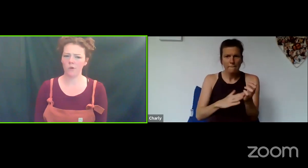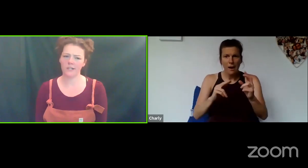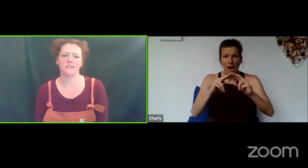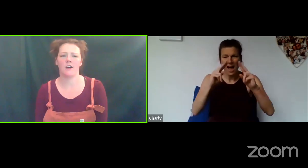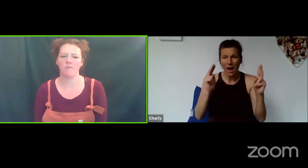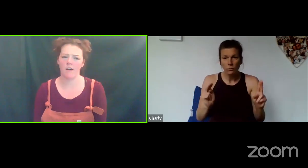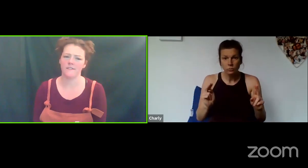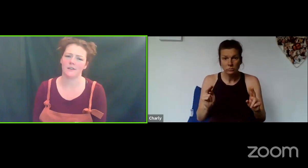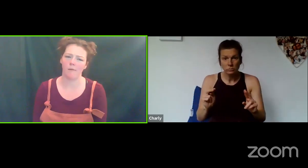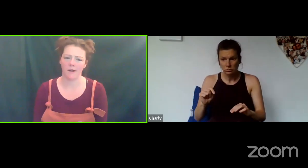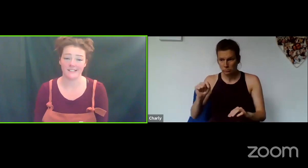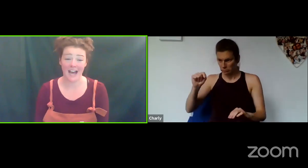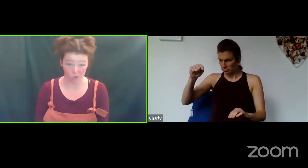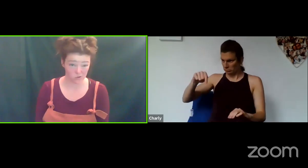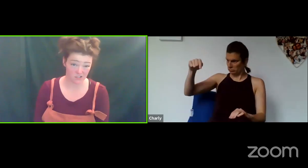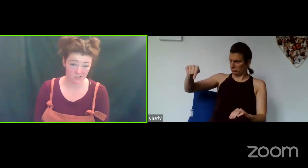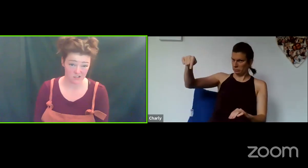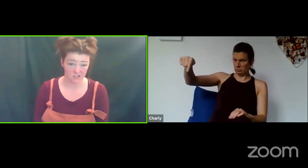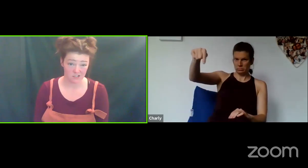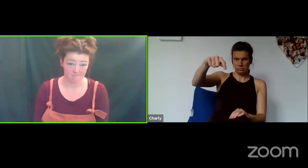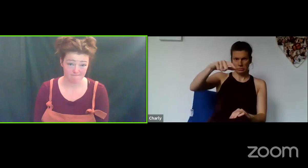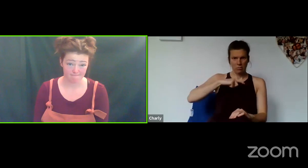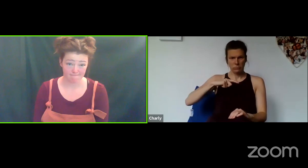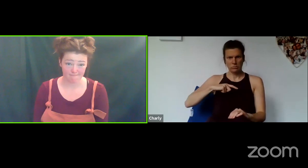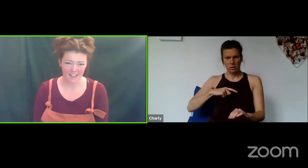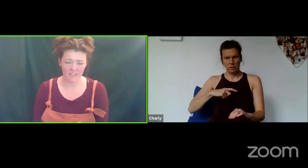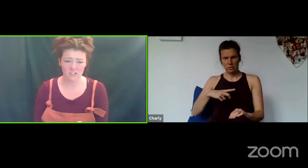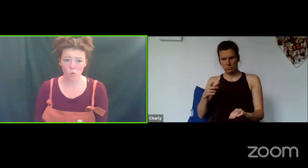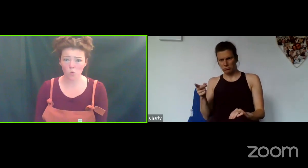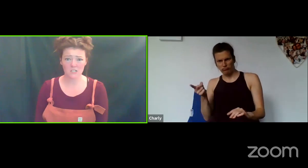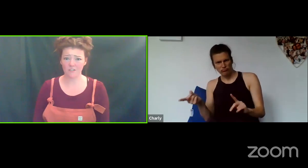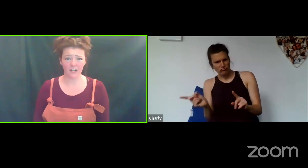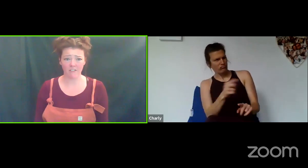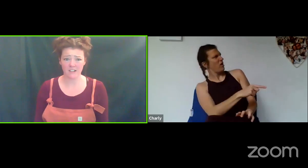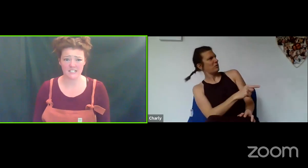Woodcutter arrives at Grandma's house and there's all the different characters